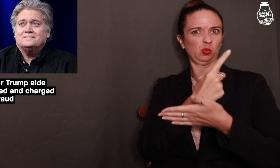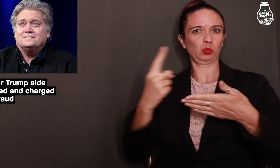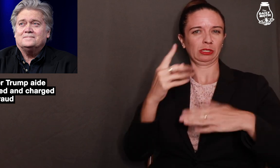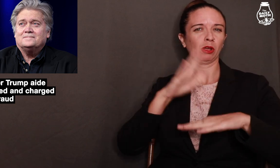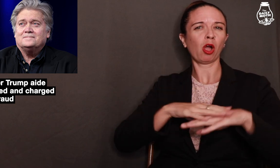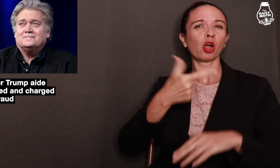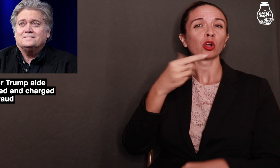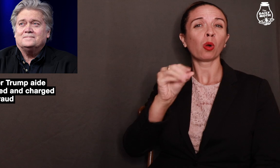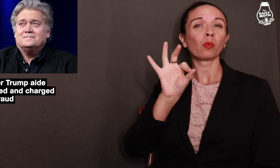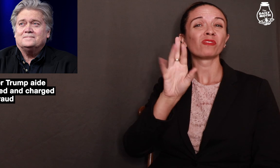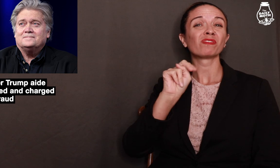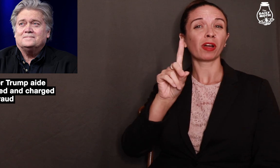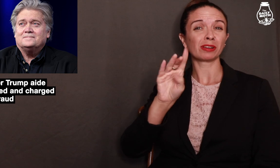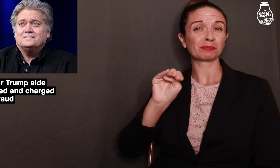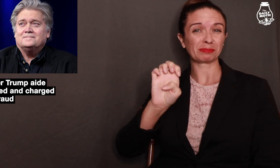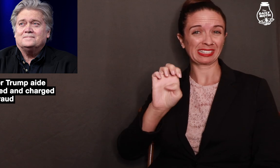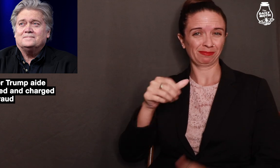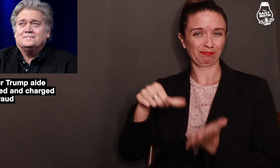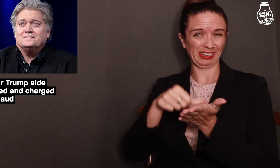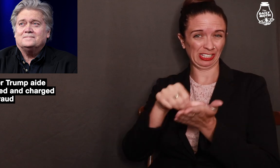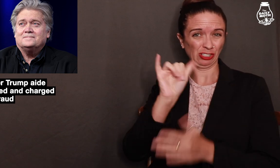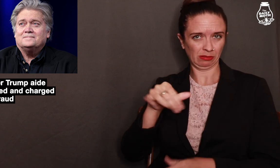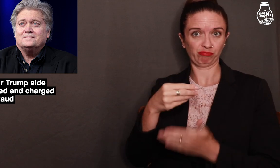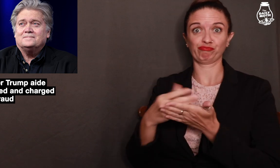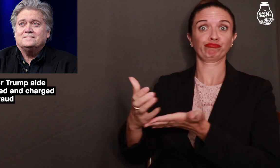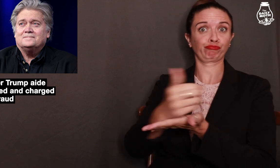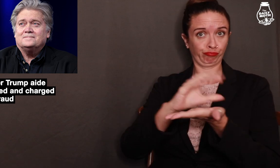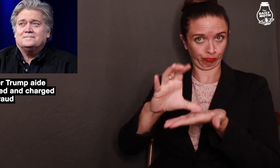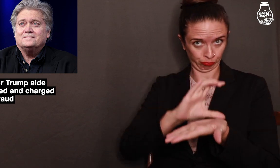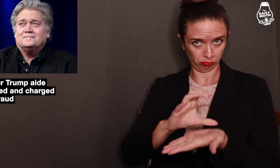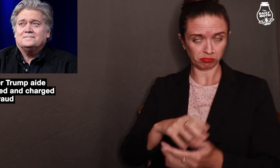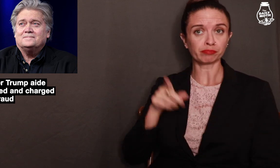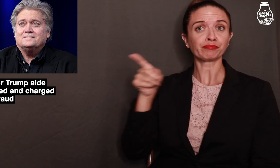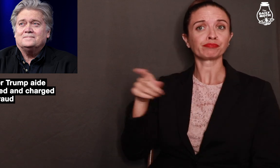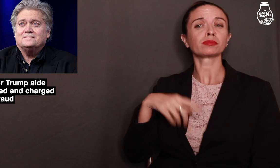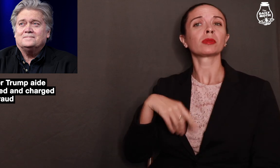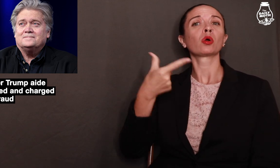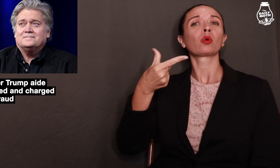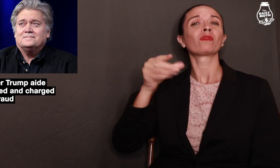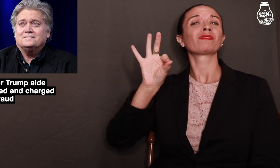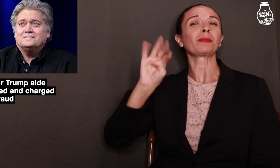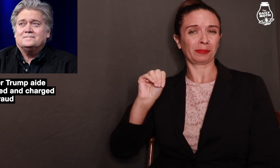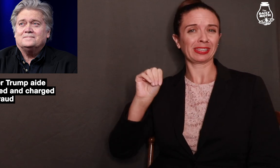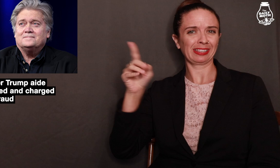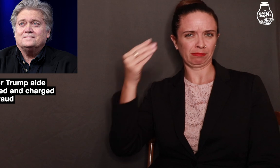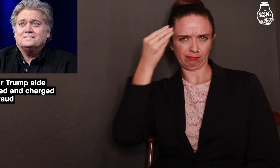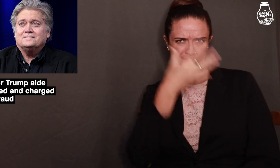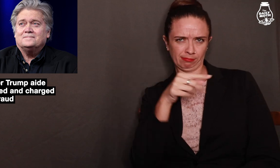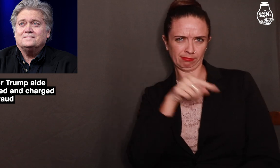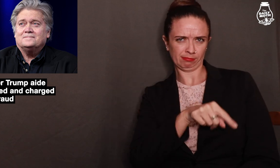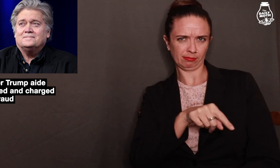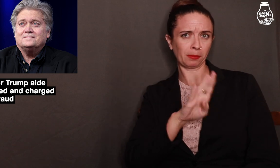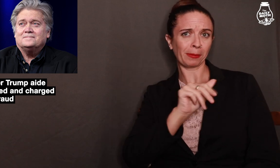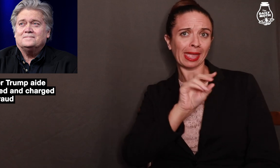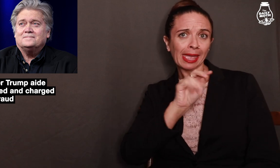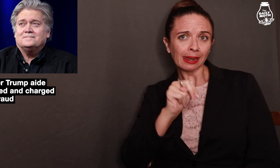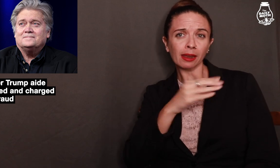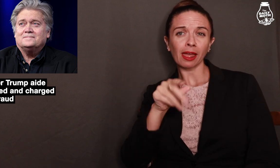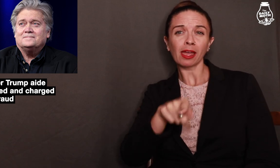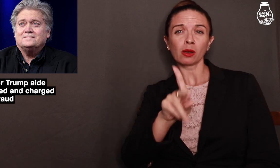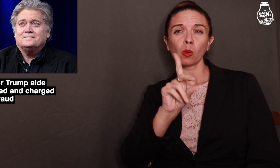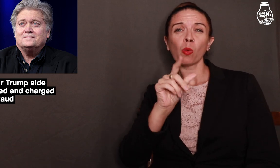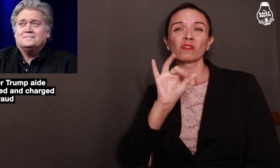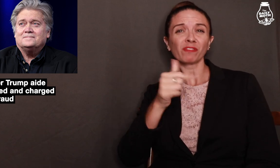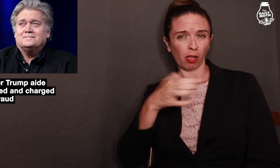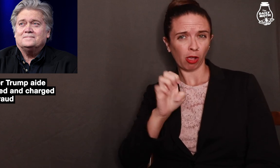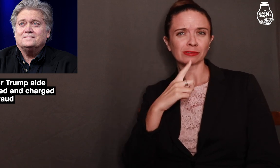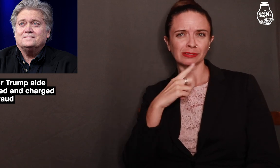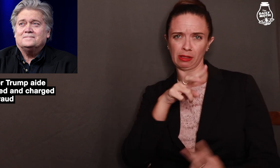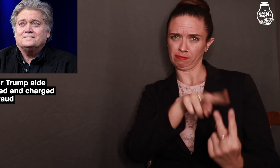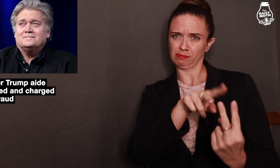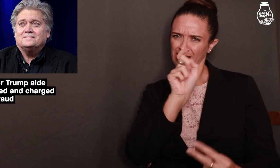in its first week on GoFundMe, the GFM told Bannon and Kolfage